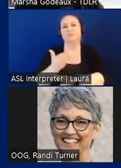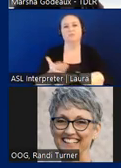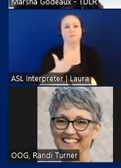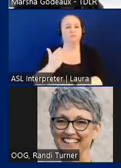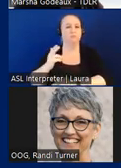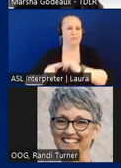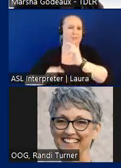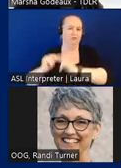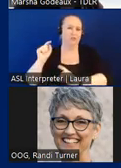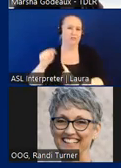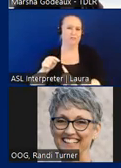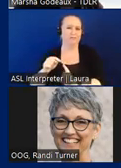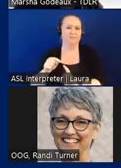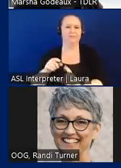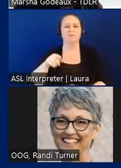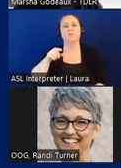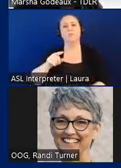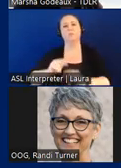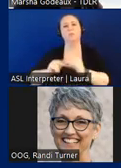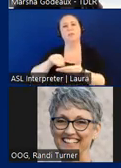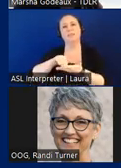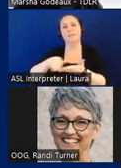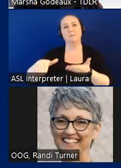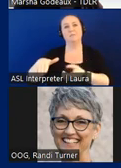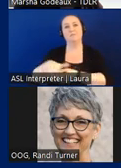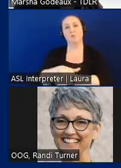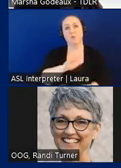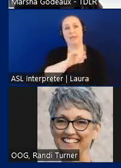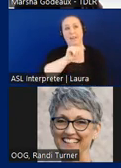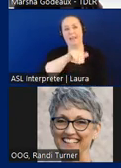Remember that this facility would be exempted in full by ADA requirements but not by TAS